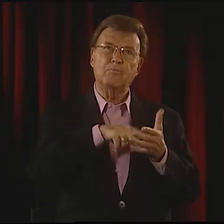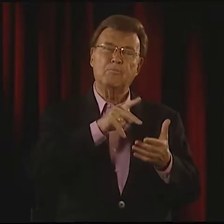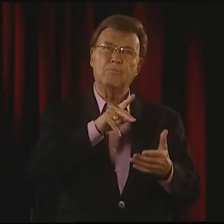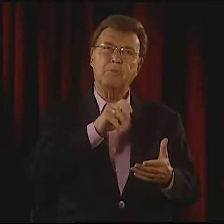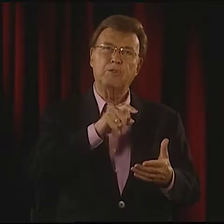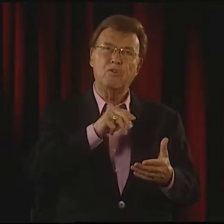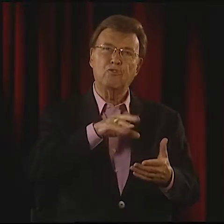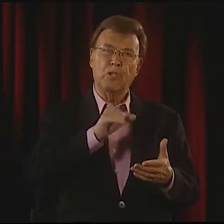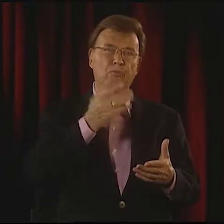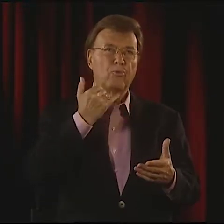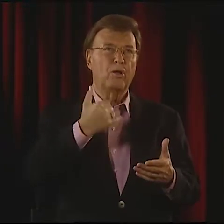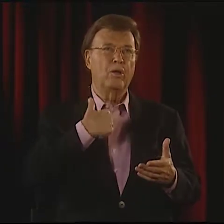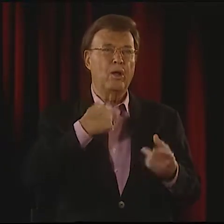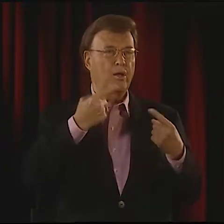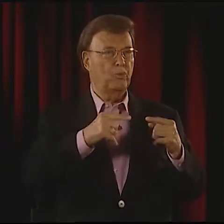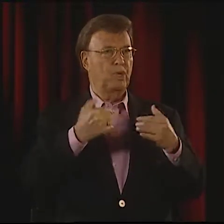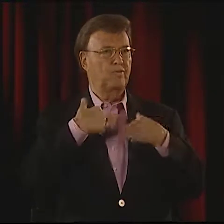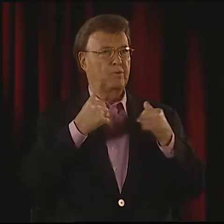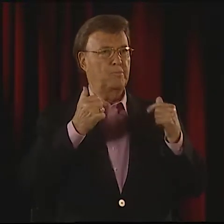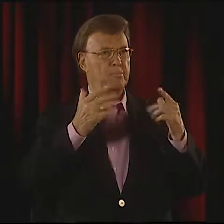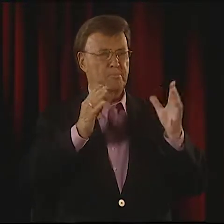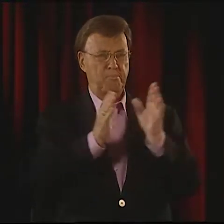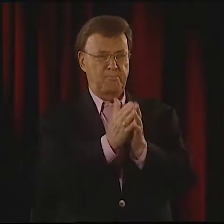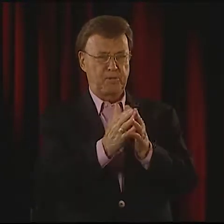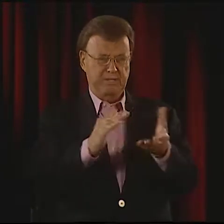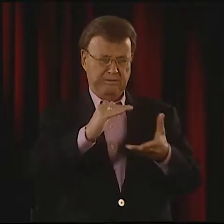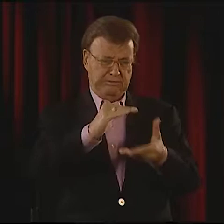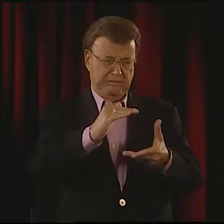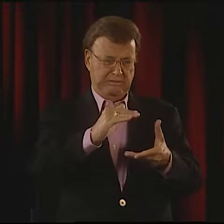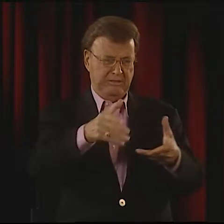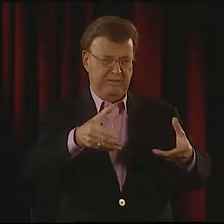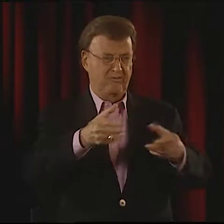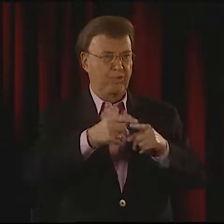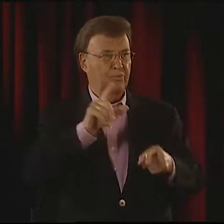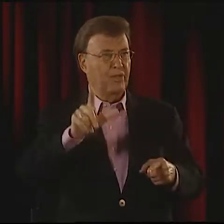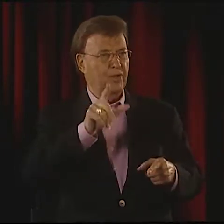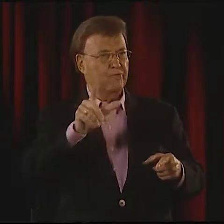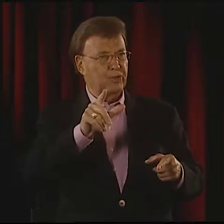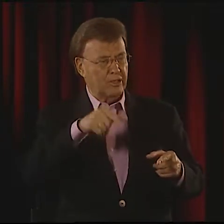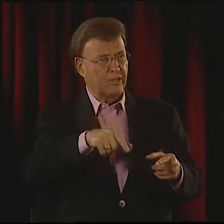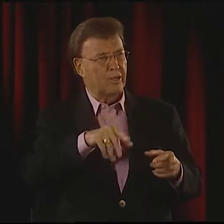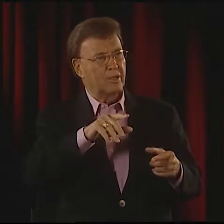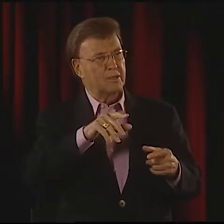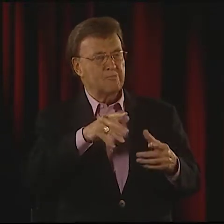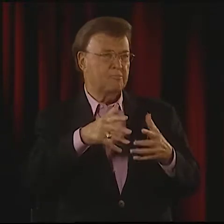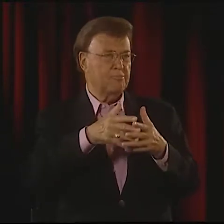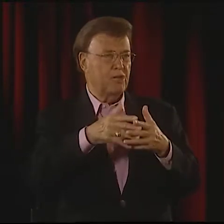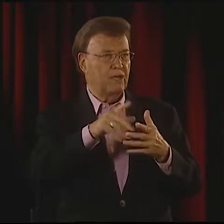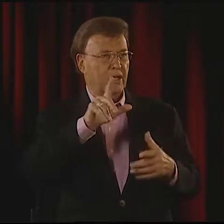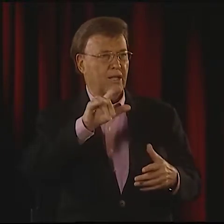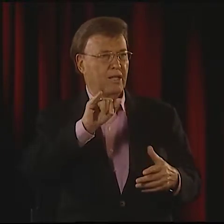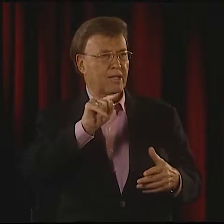I REMEMBER I STARTED READING POETRY. I HAD A LARGE ANTHOLOGY FROM THE LIBRARY,